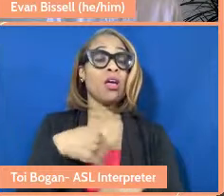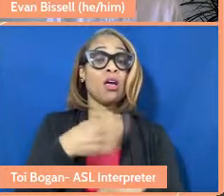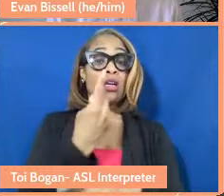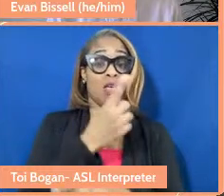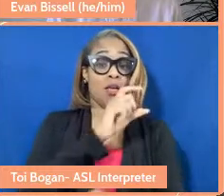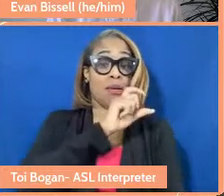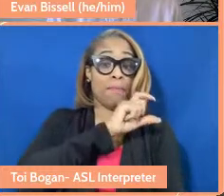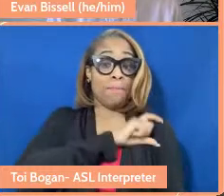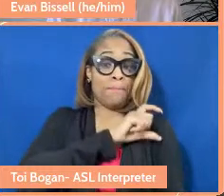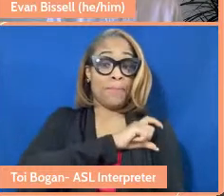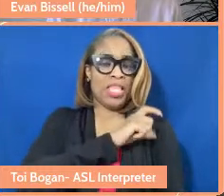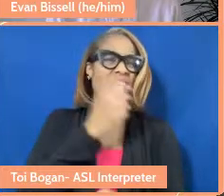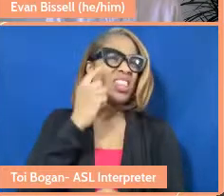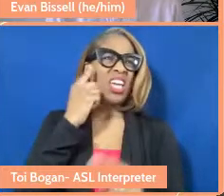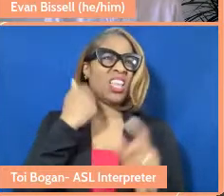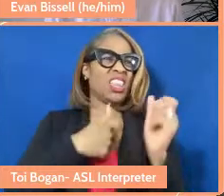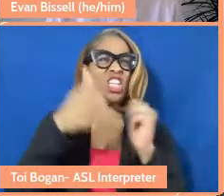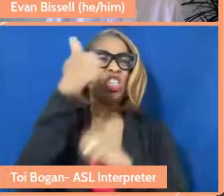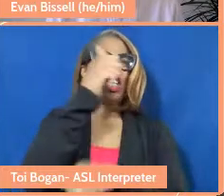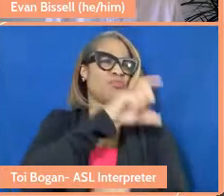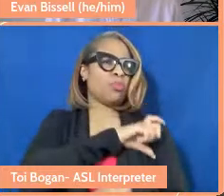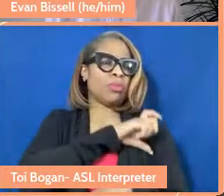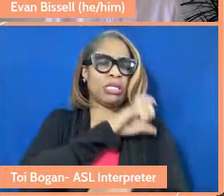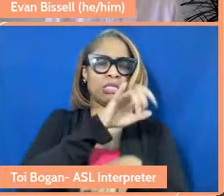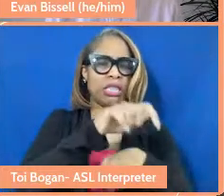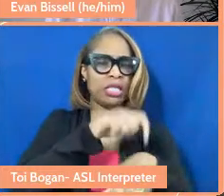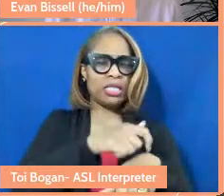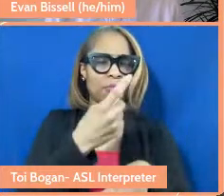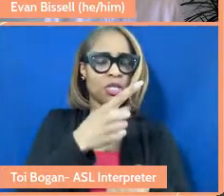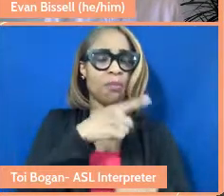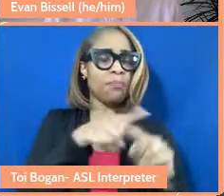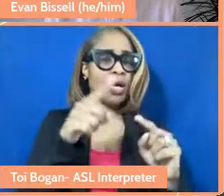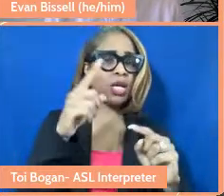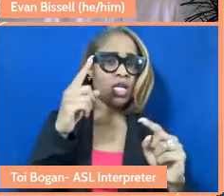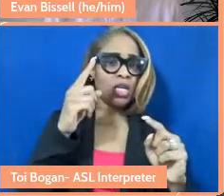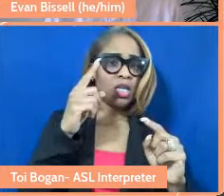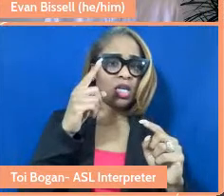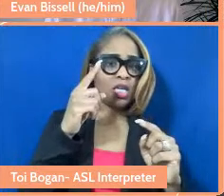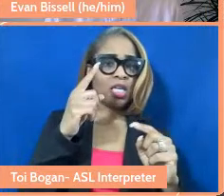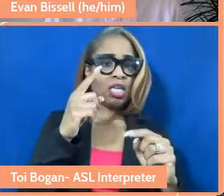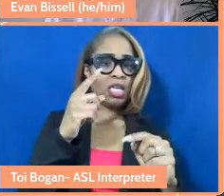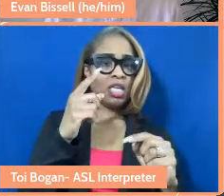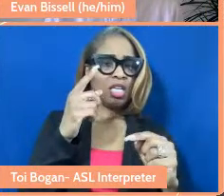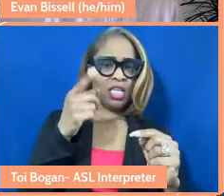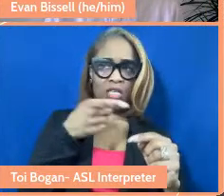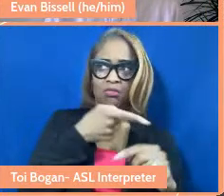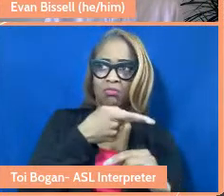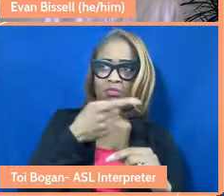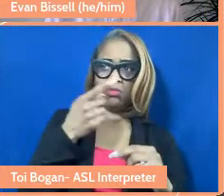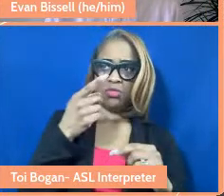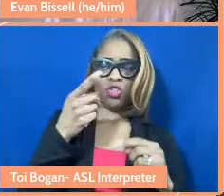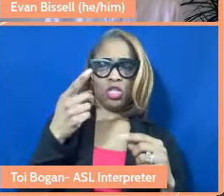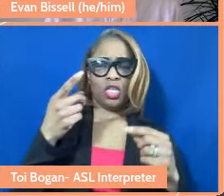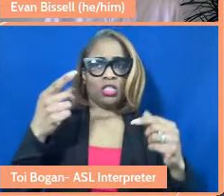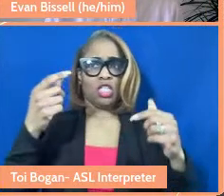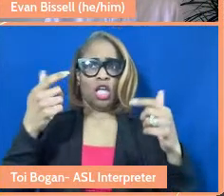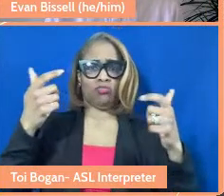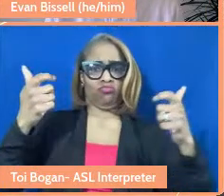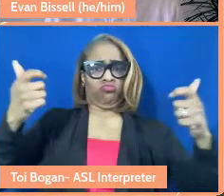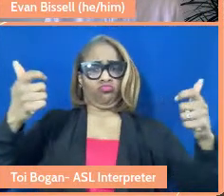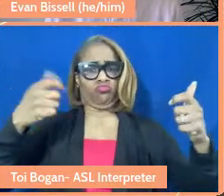the chief of police for Toronto at the time. And visually he seemed like a large white guy. And